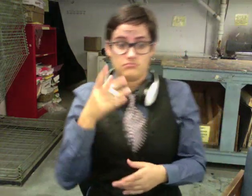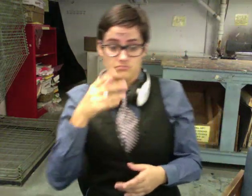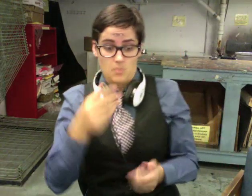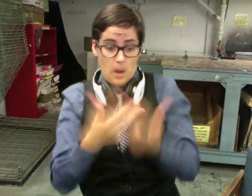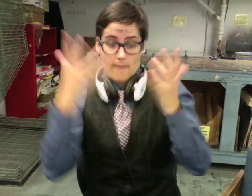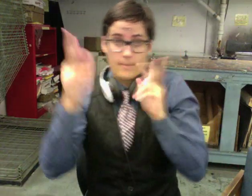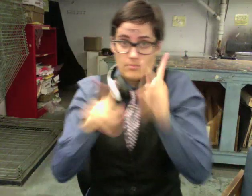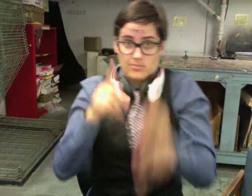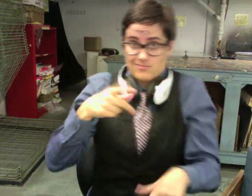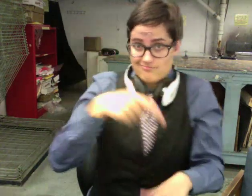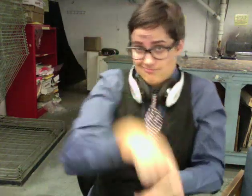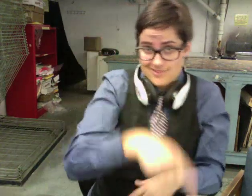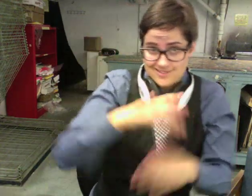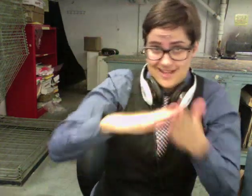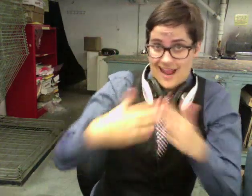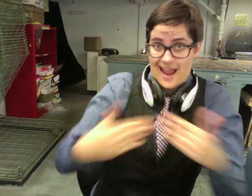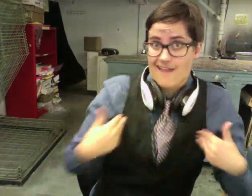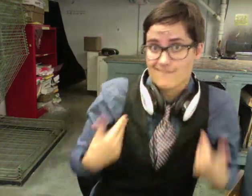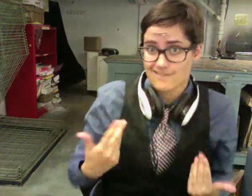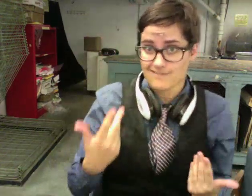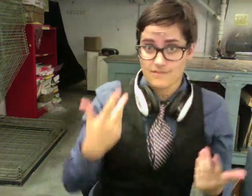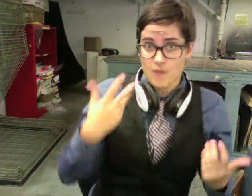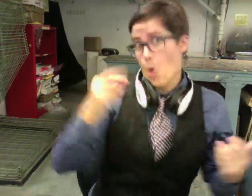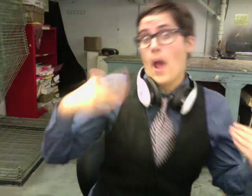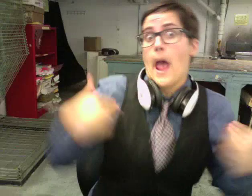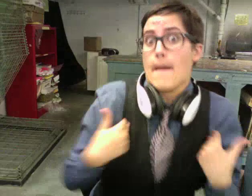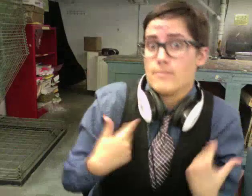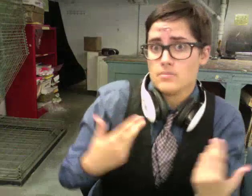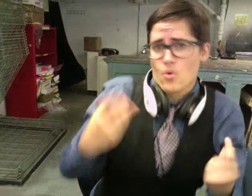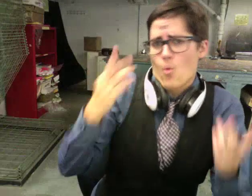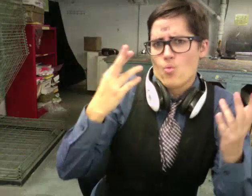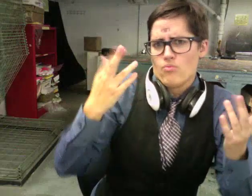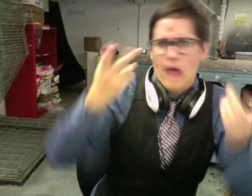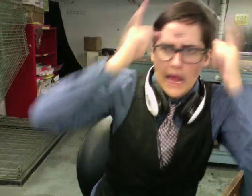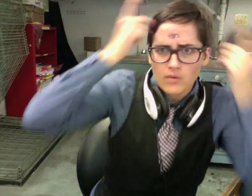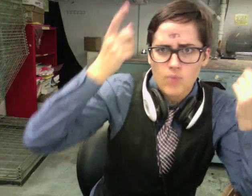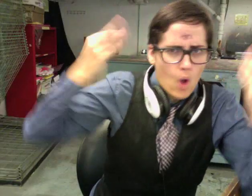for miles across the impossibly huge cavern. So, y'know, whatever population that city